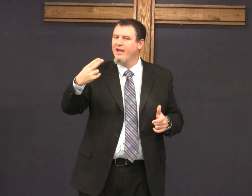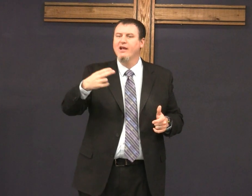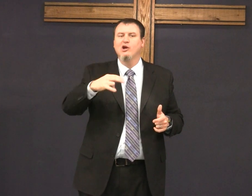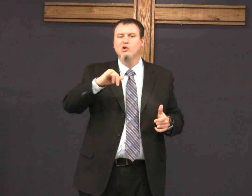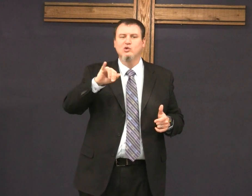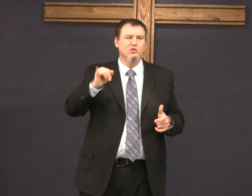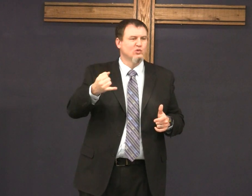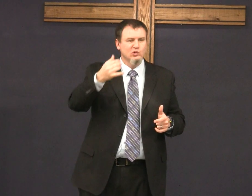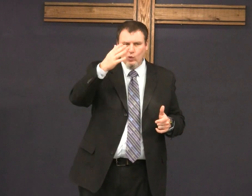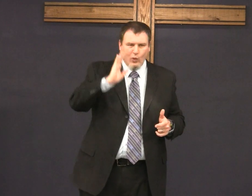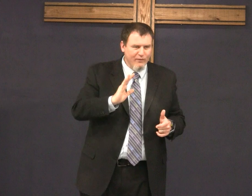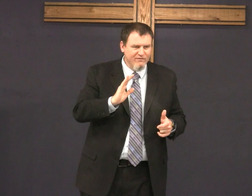Yahweh